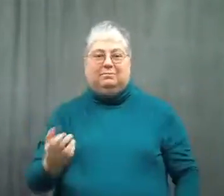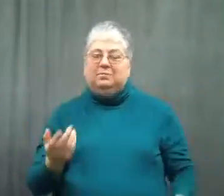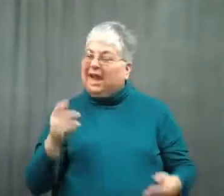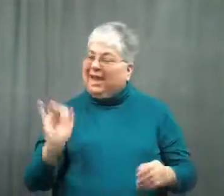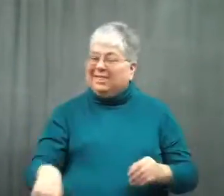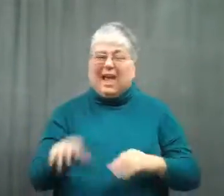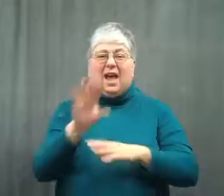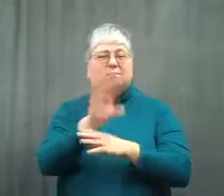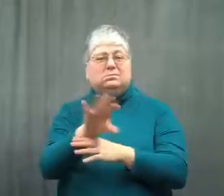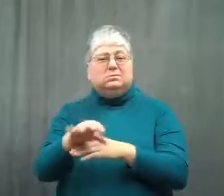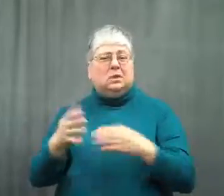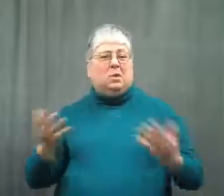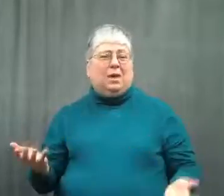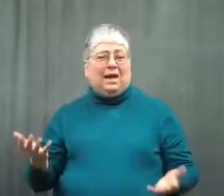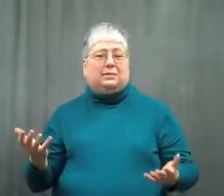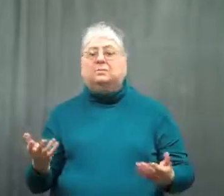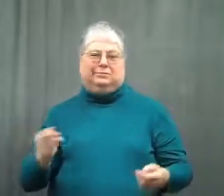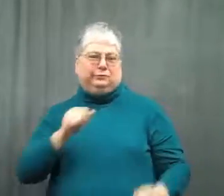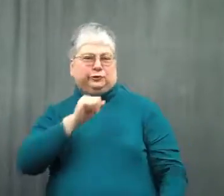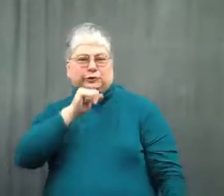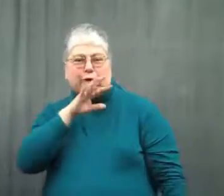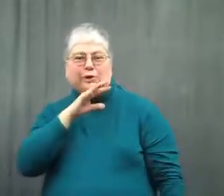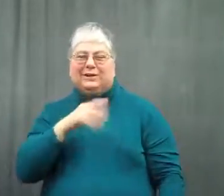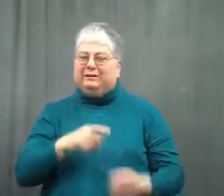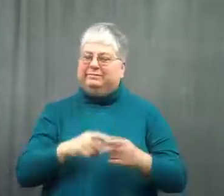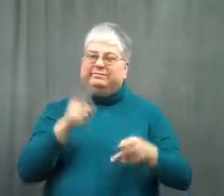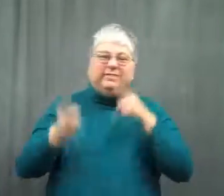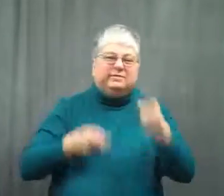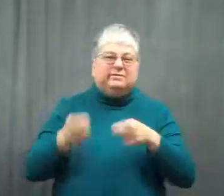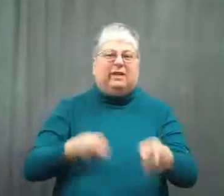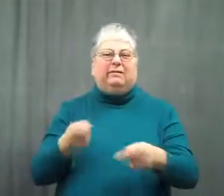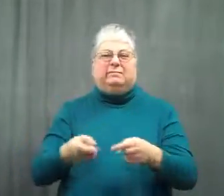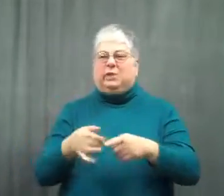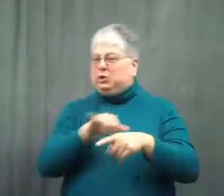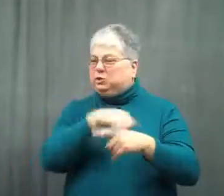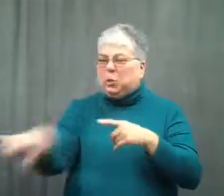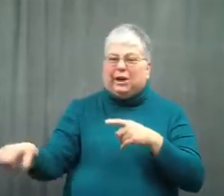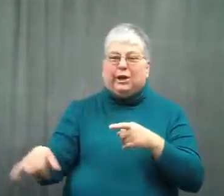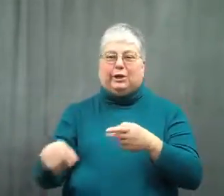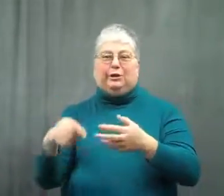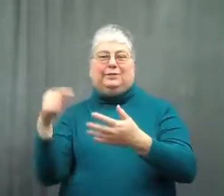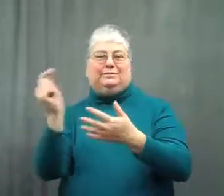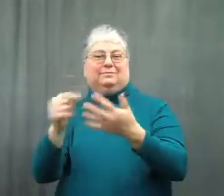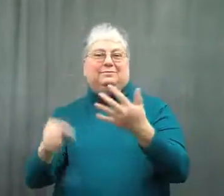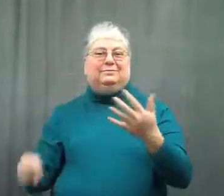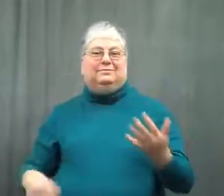The videos were filled with filth, insults and swearing.